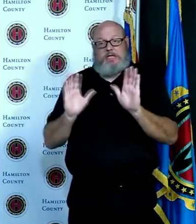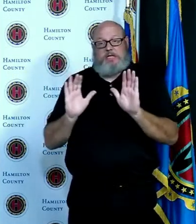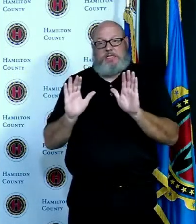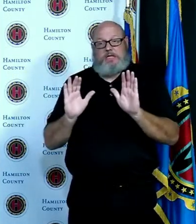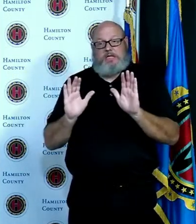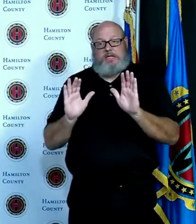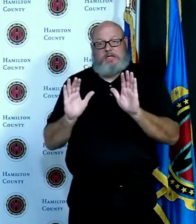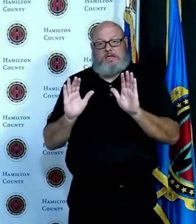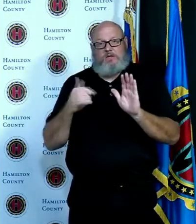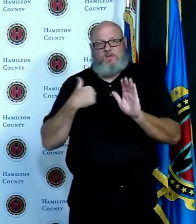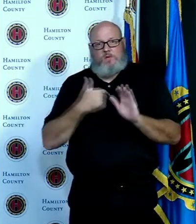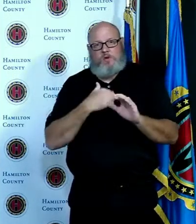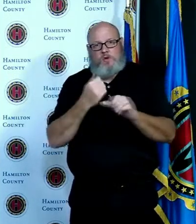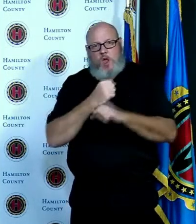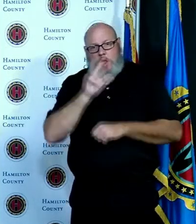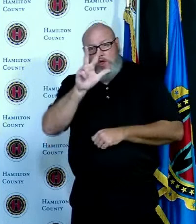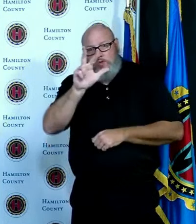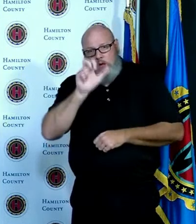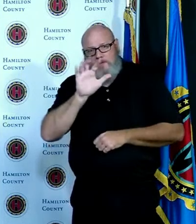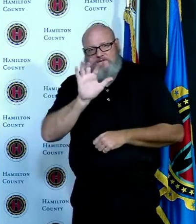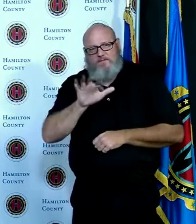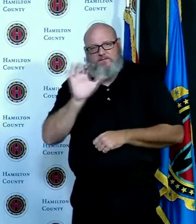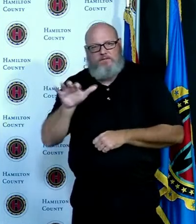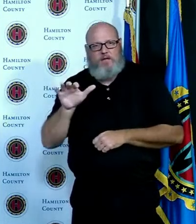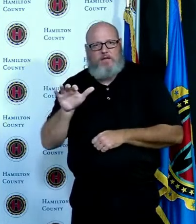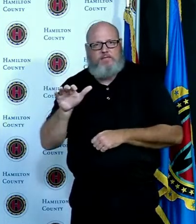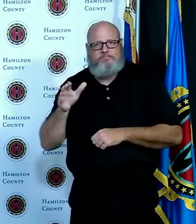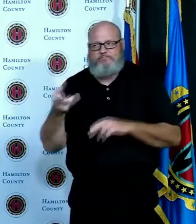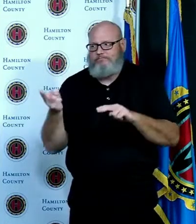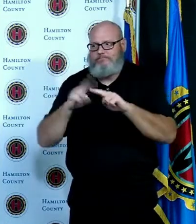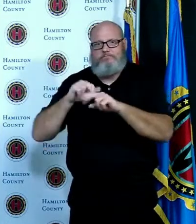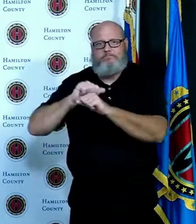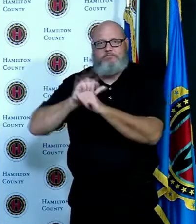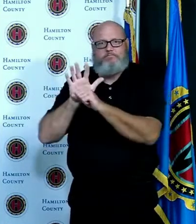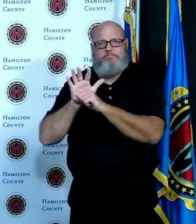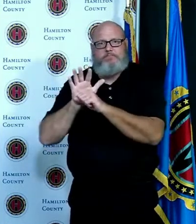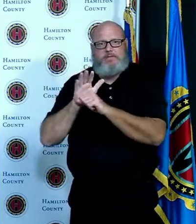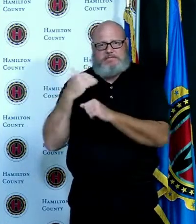record a lot of activity for our contact tracers each one of those cases gets a phone call and we